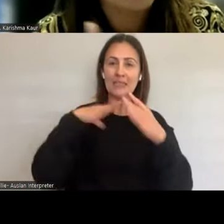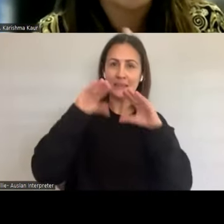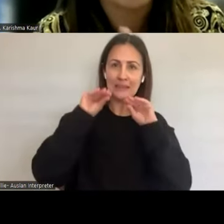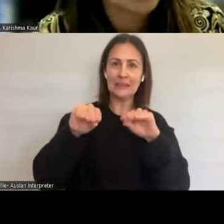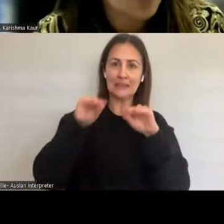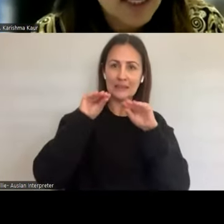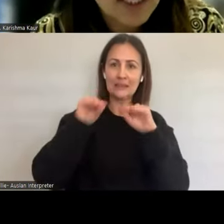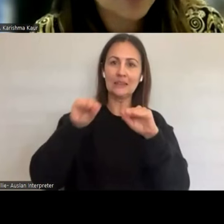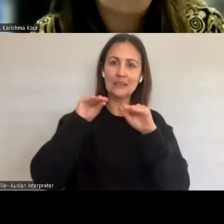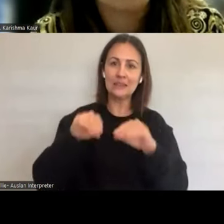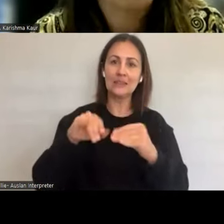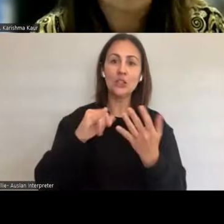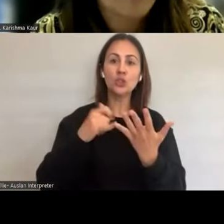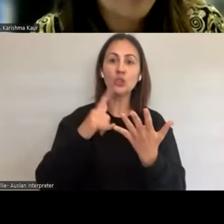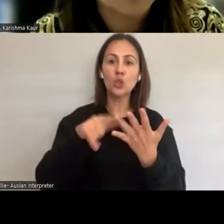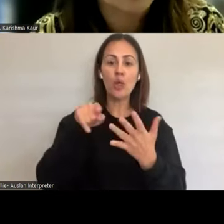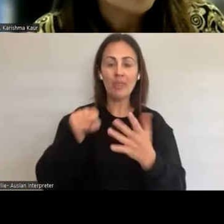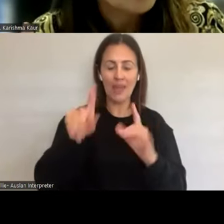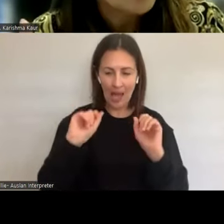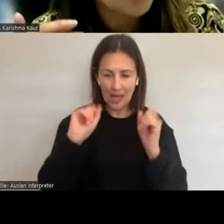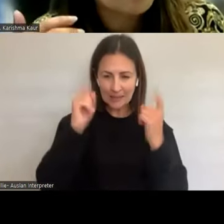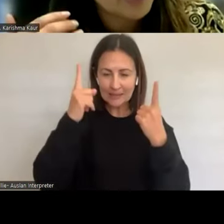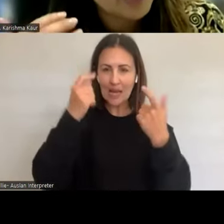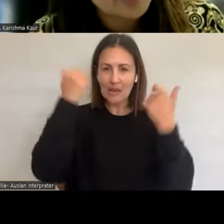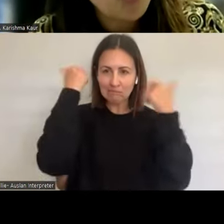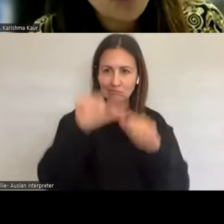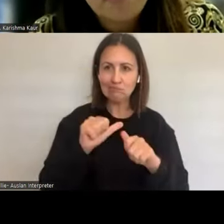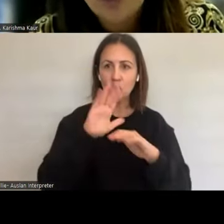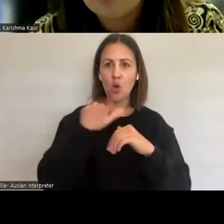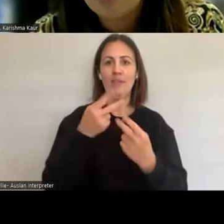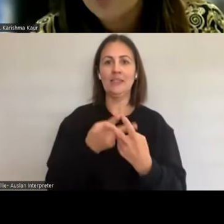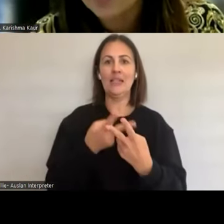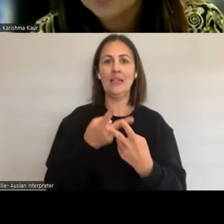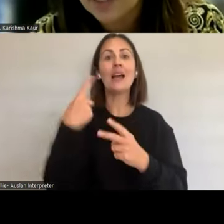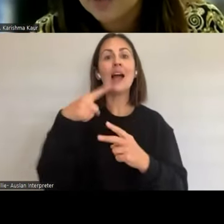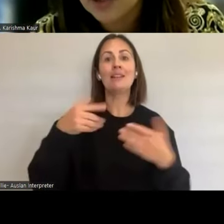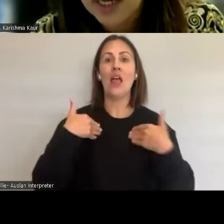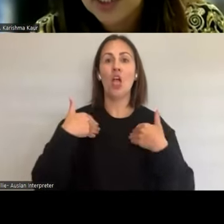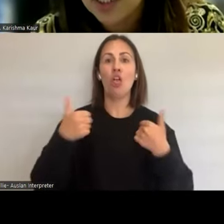different societies, different backgrounds. There is talk about providing sex education.